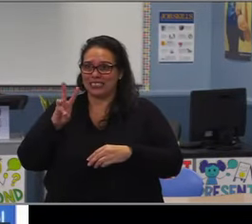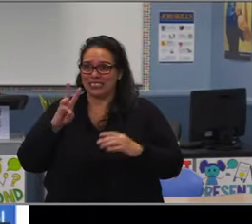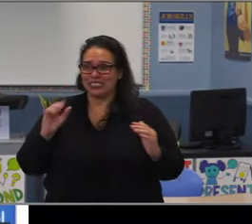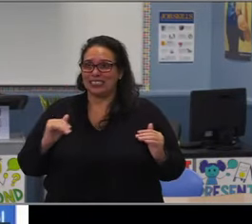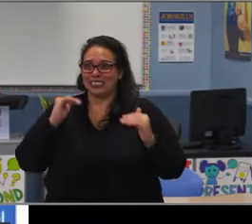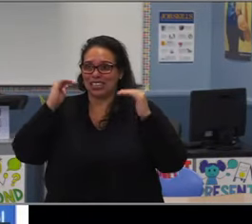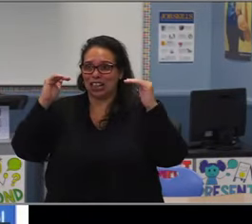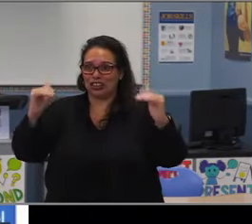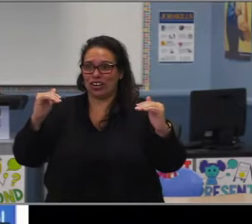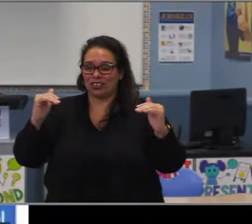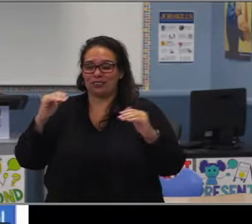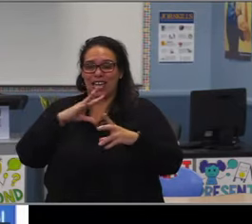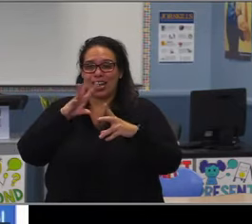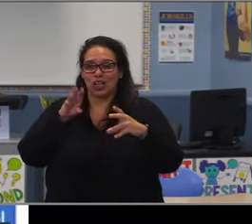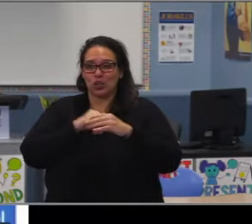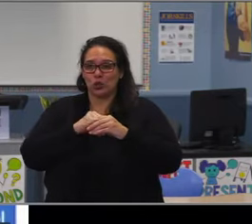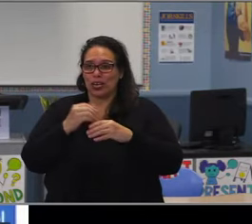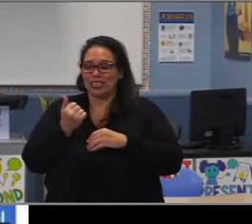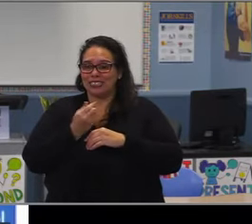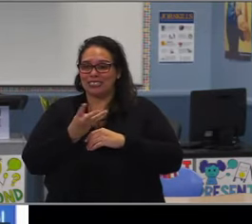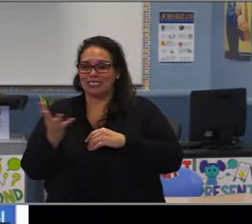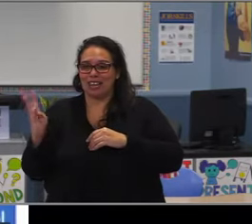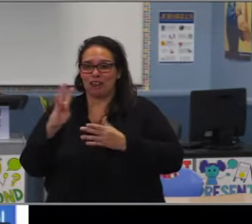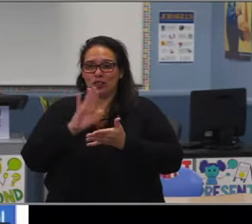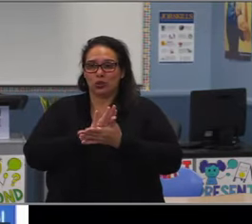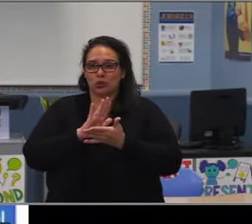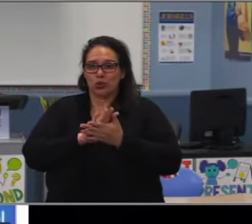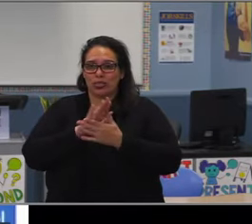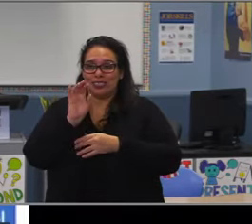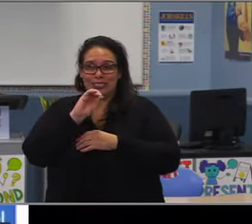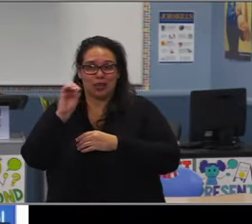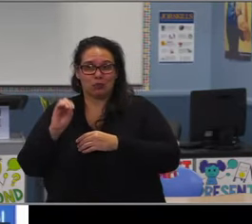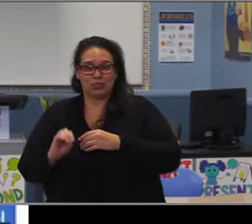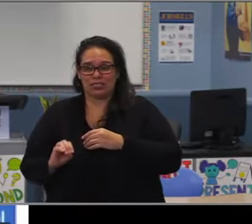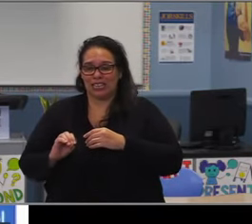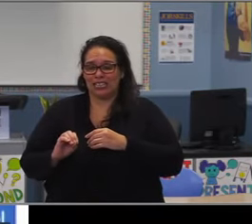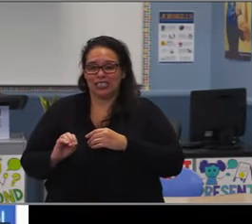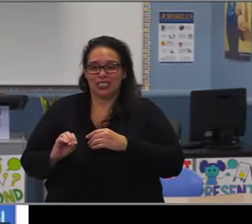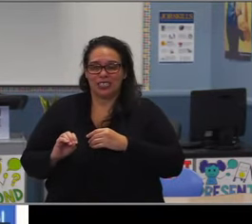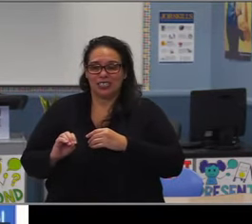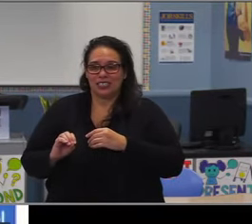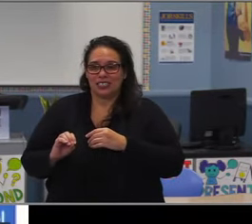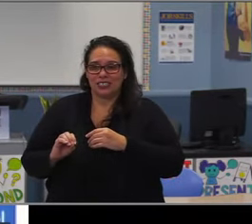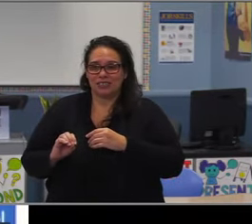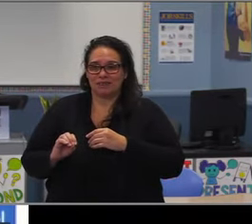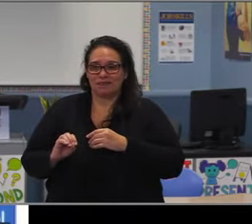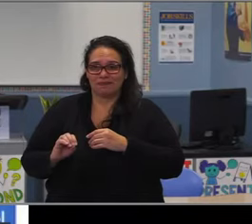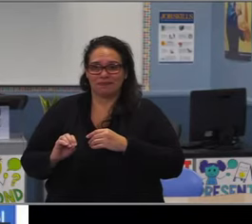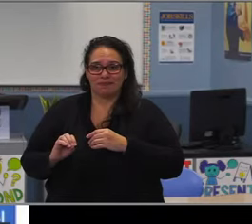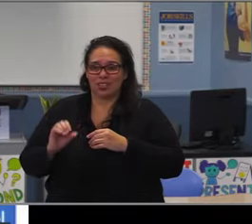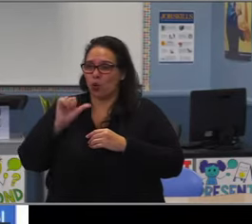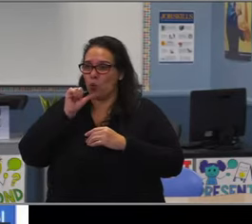in terms of the impact that their grades have on graduation in A to G stepping into the high school setting.